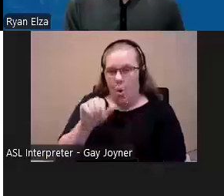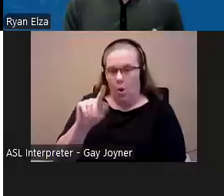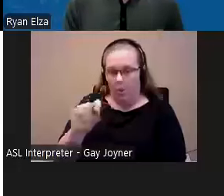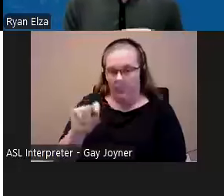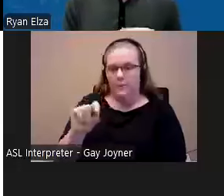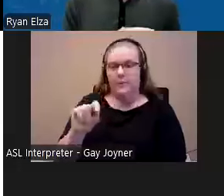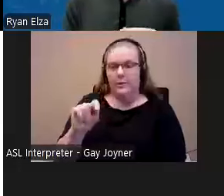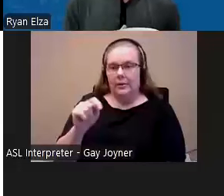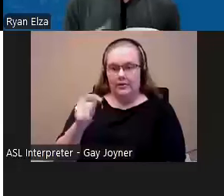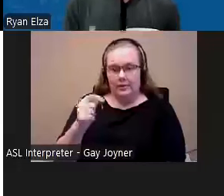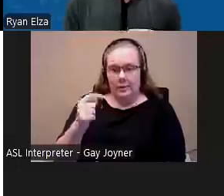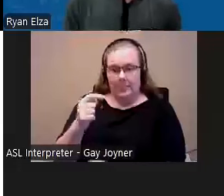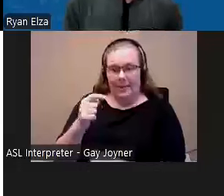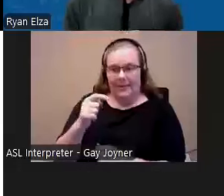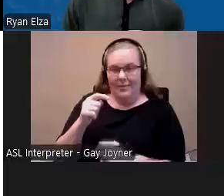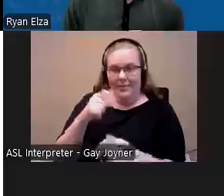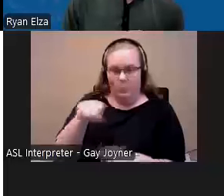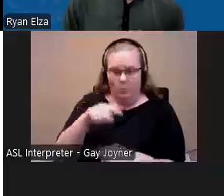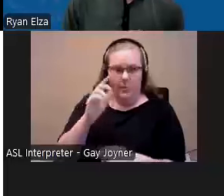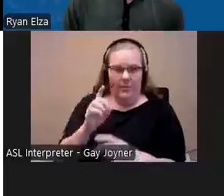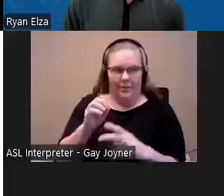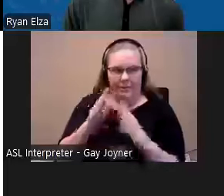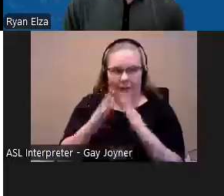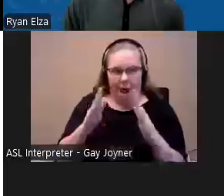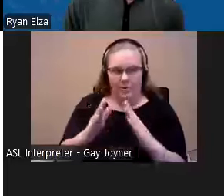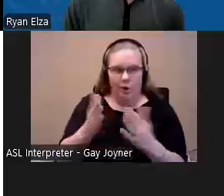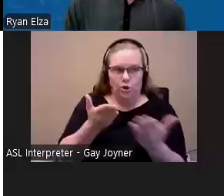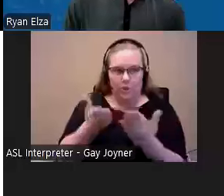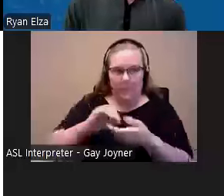The housing service partnership accelerator which is a housing, twelve-month technical assistance